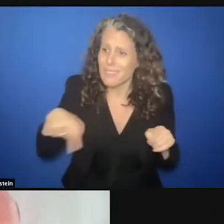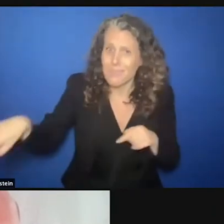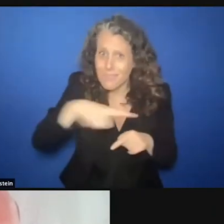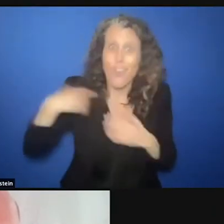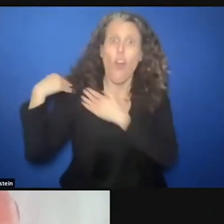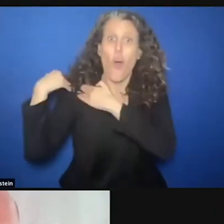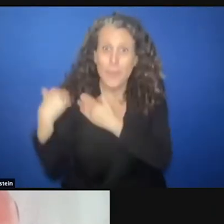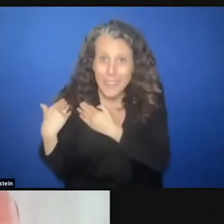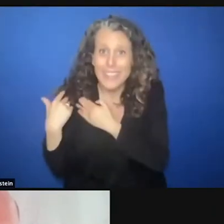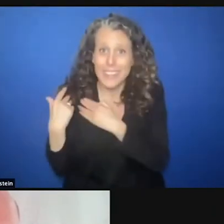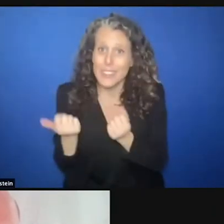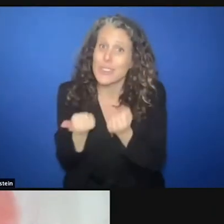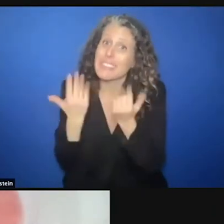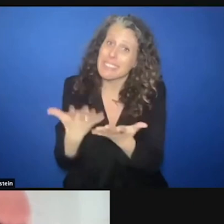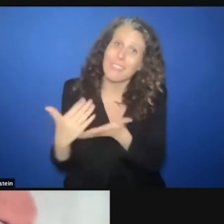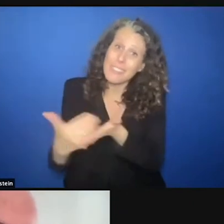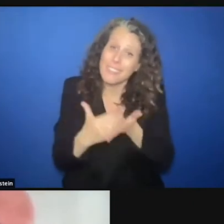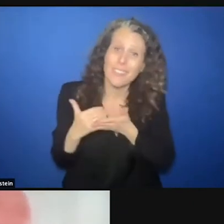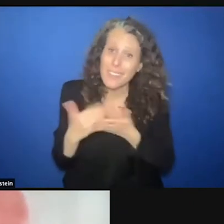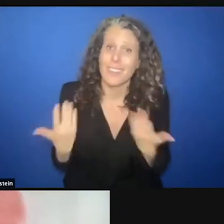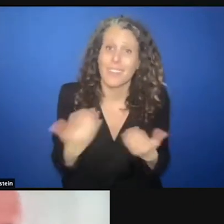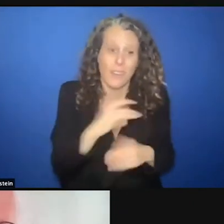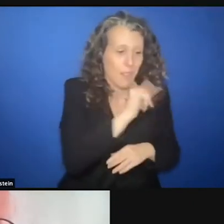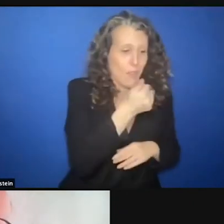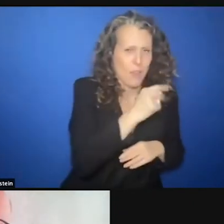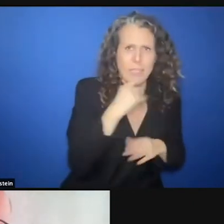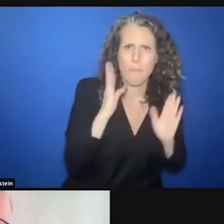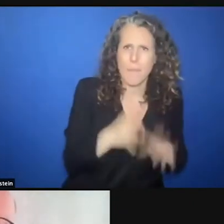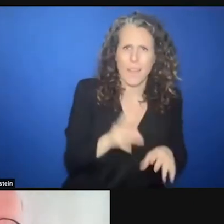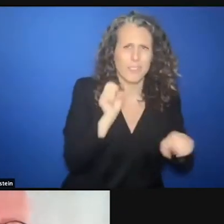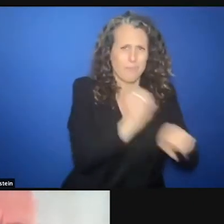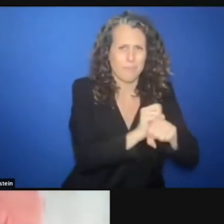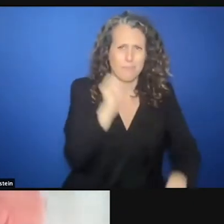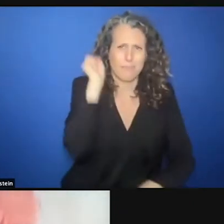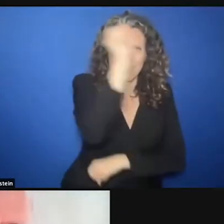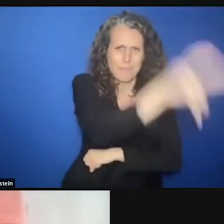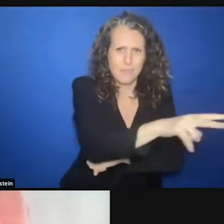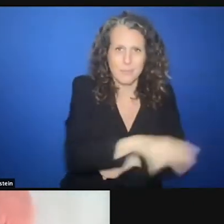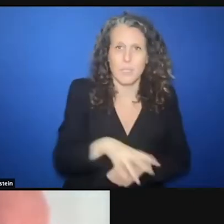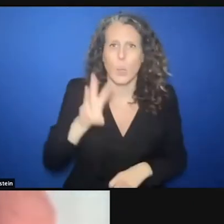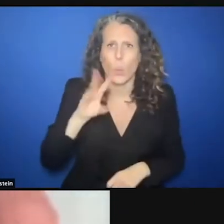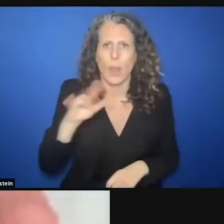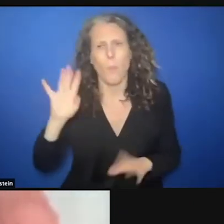those two ideas. A quantum leap from Jan and women yam's ideas of don't sell me protection.